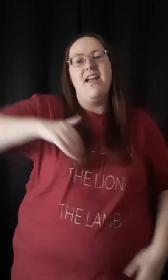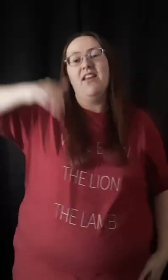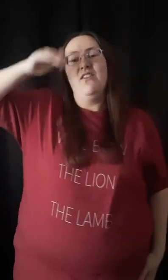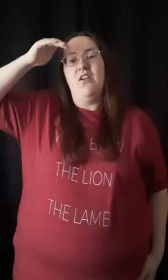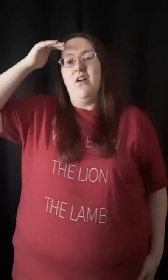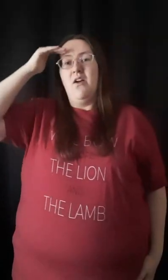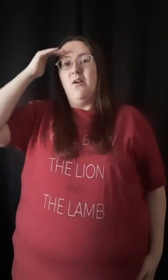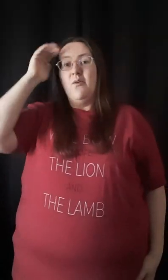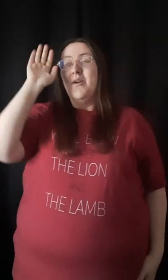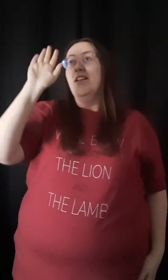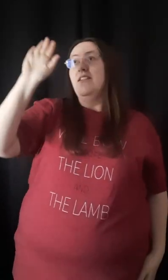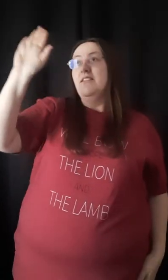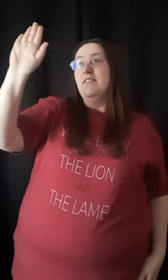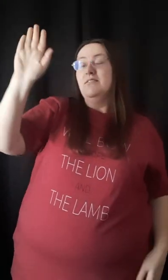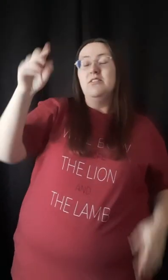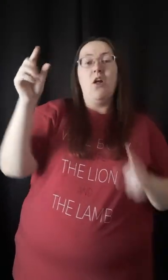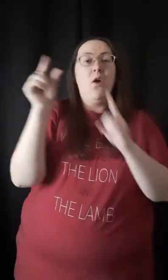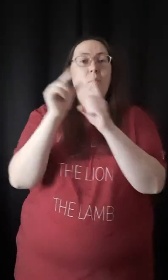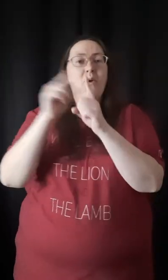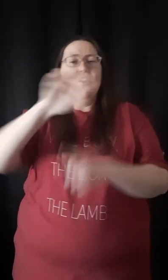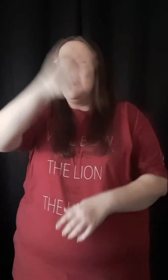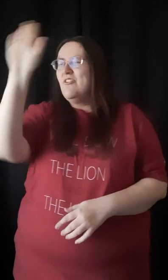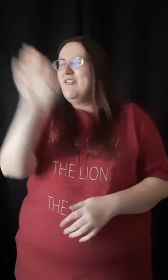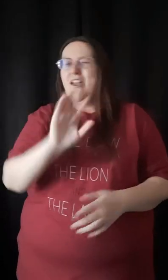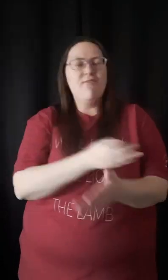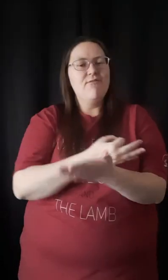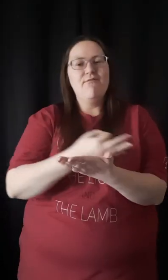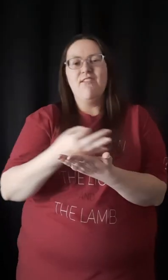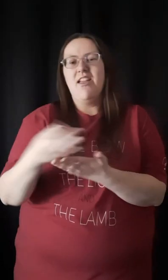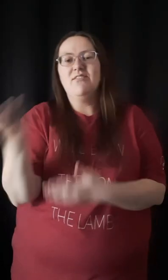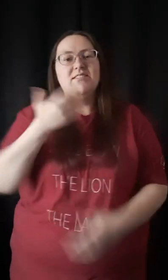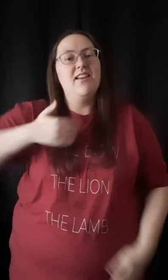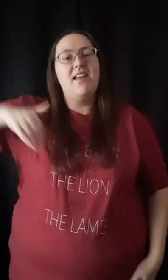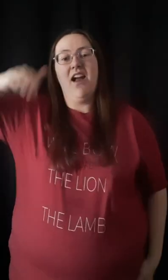And I know his Word never fails